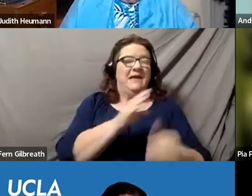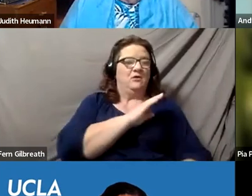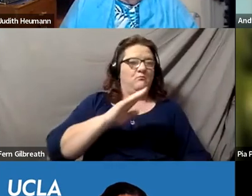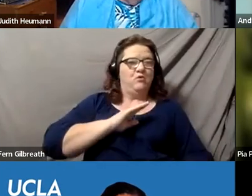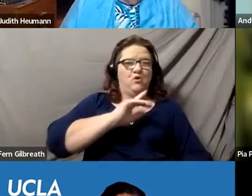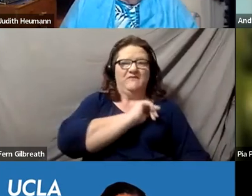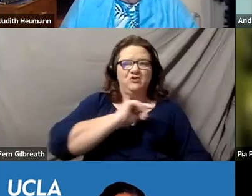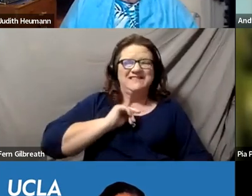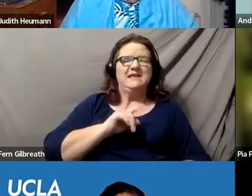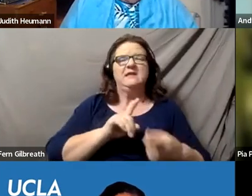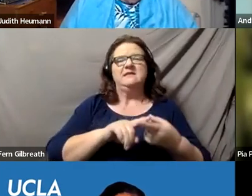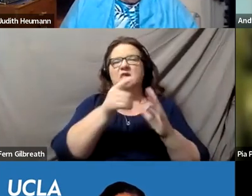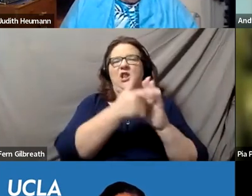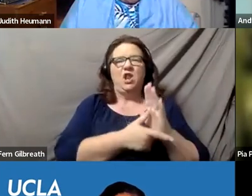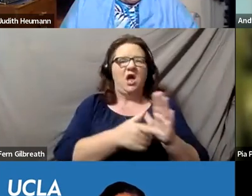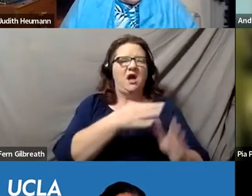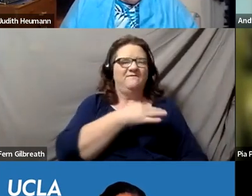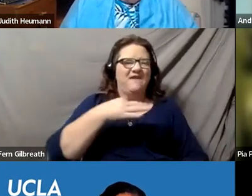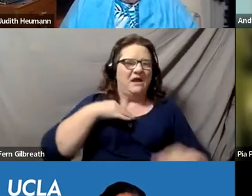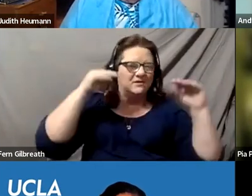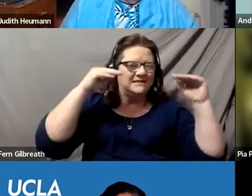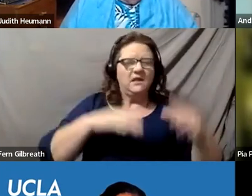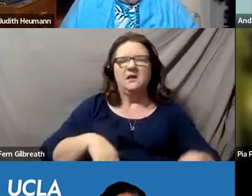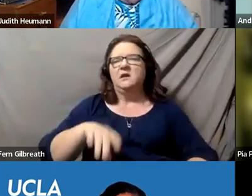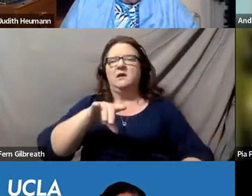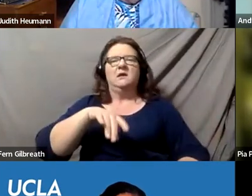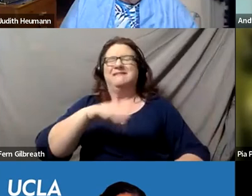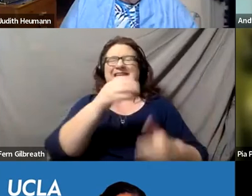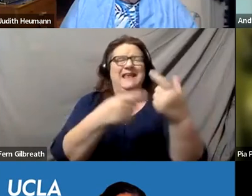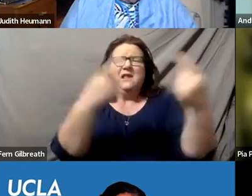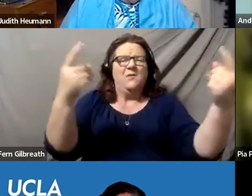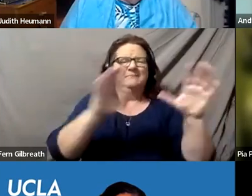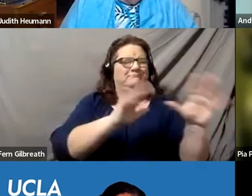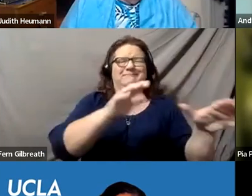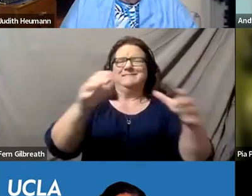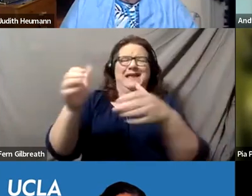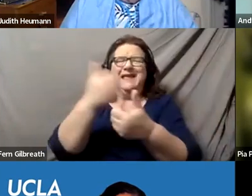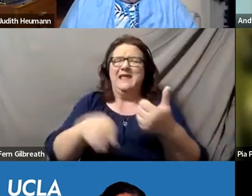or any segment on the campus, disability is part of the diversity conversation,